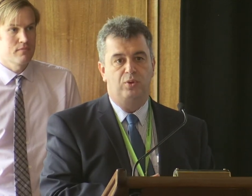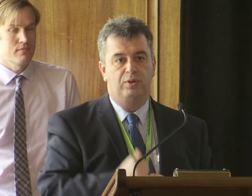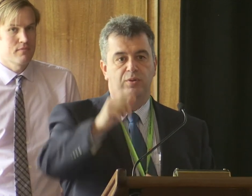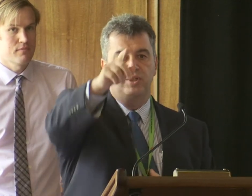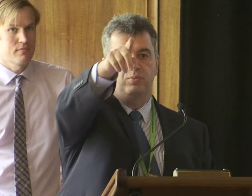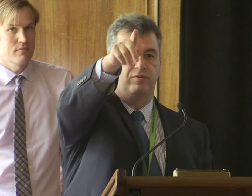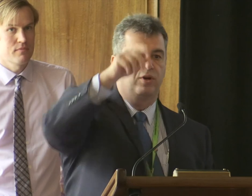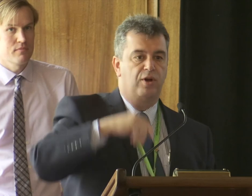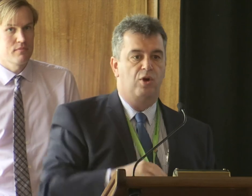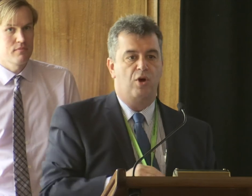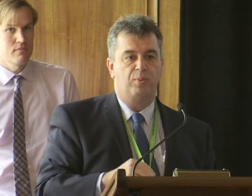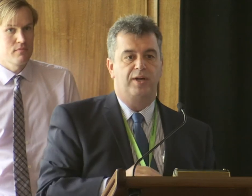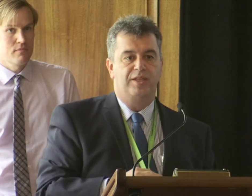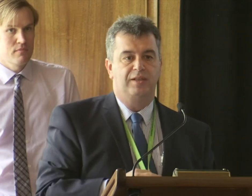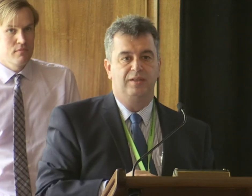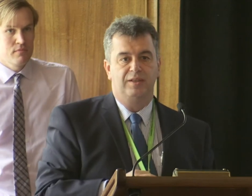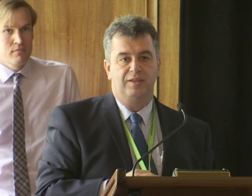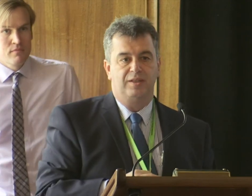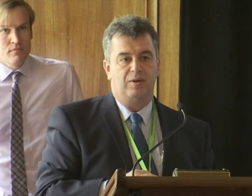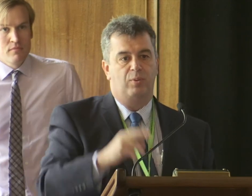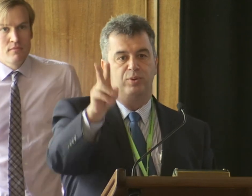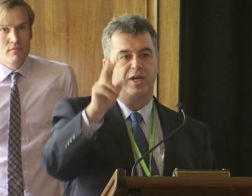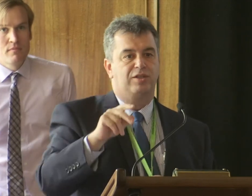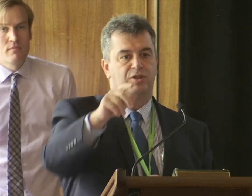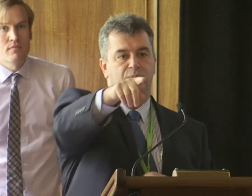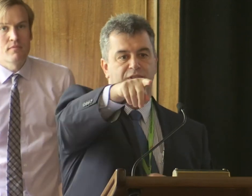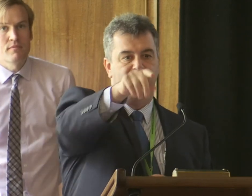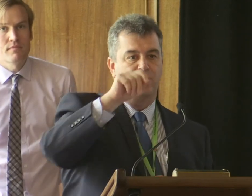question we've got an online and we'll take one